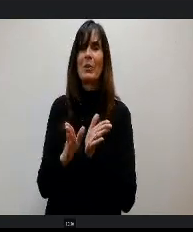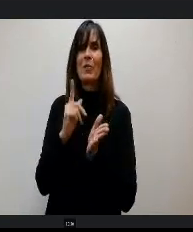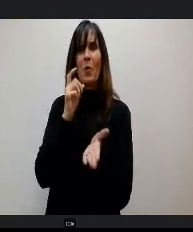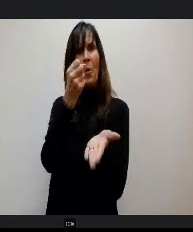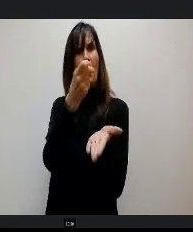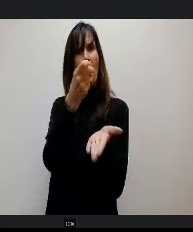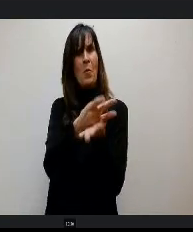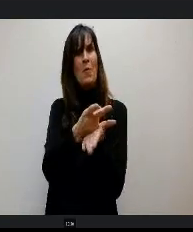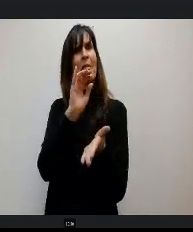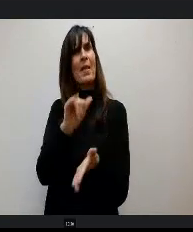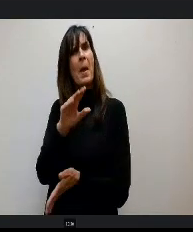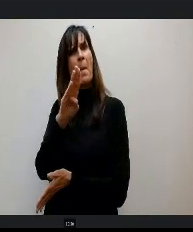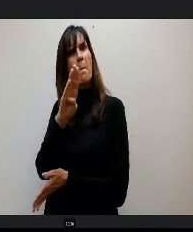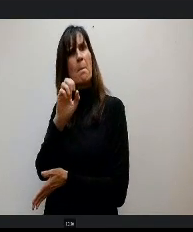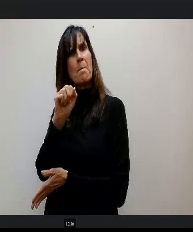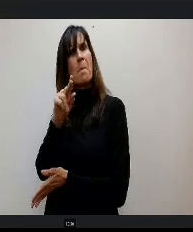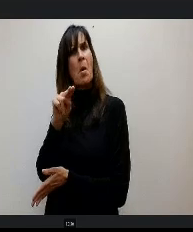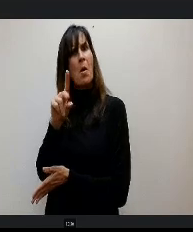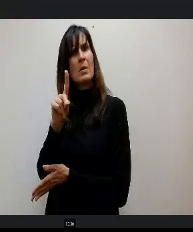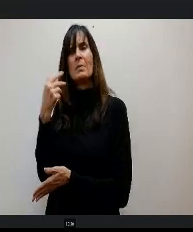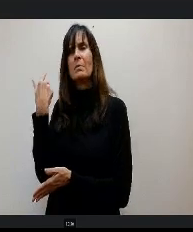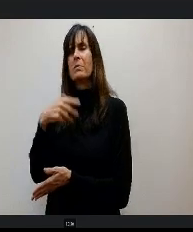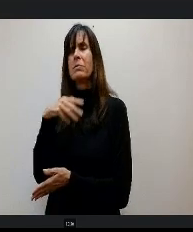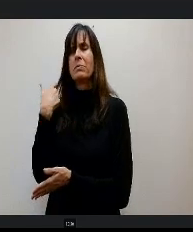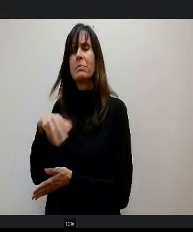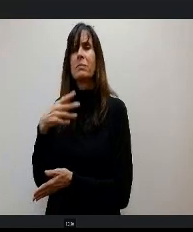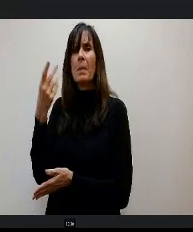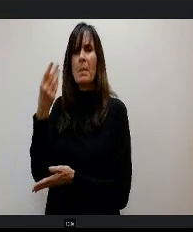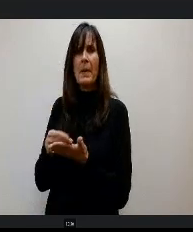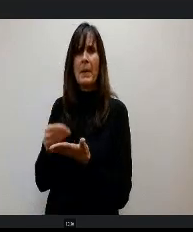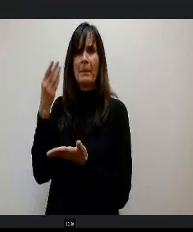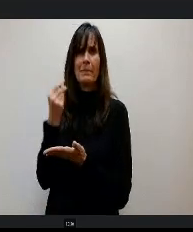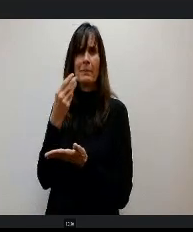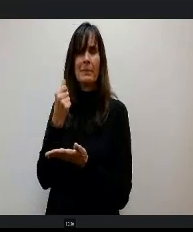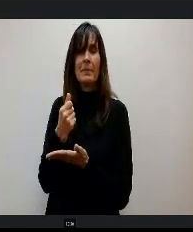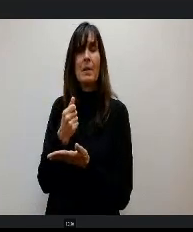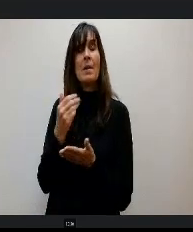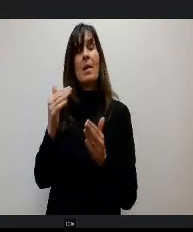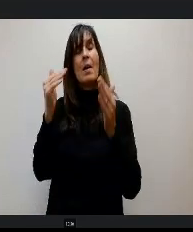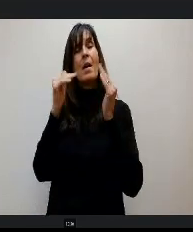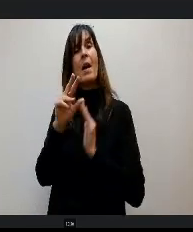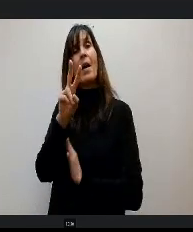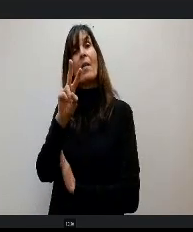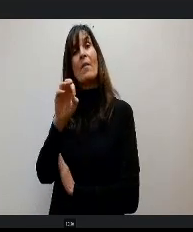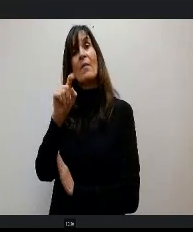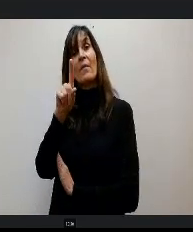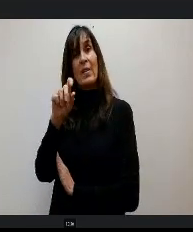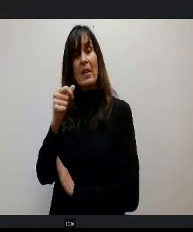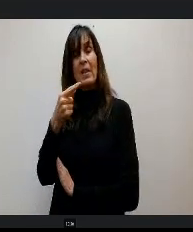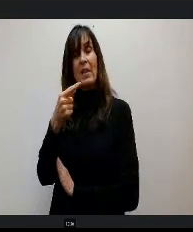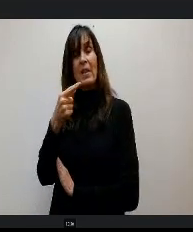it is just truly amazing. And then the village was awesome and just a real different